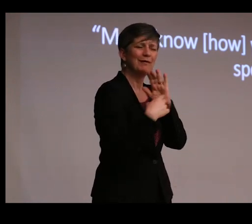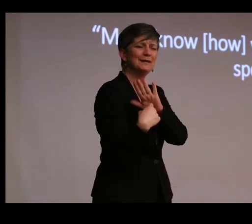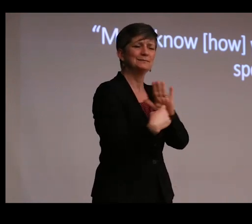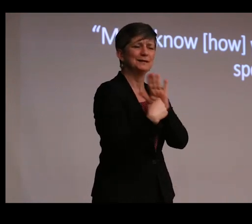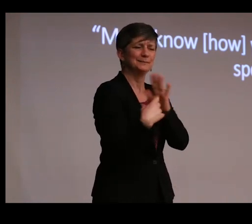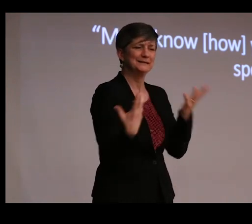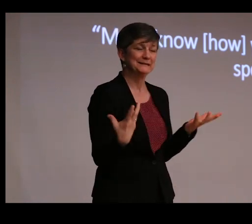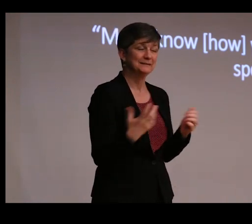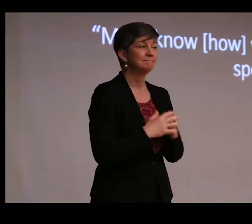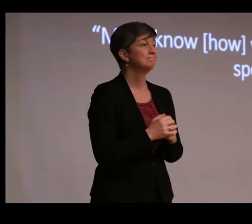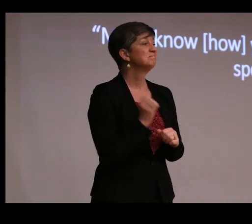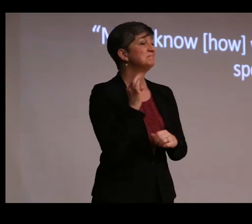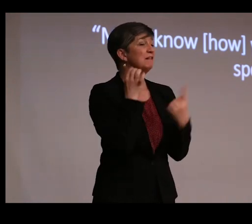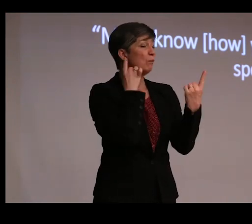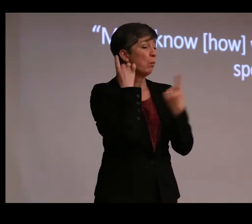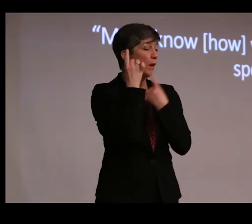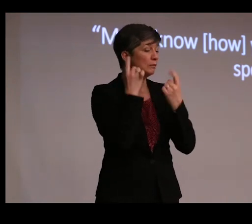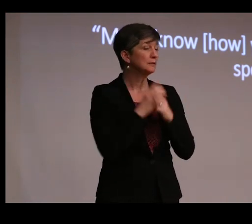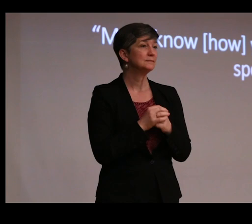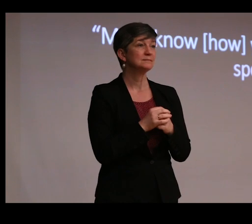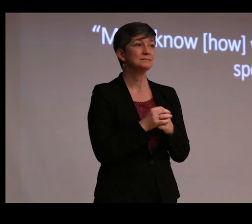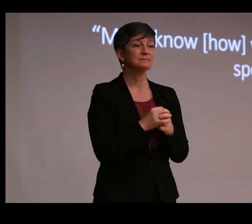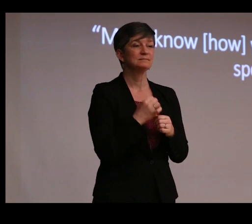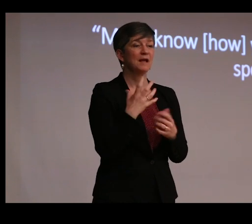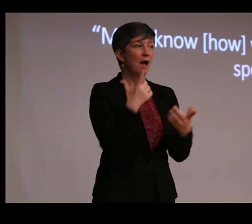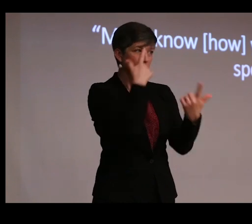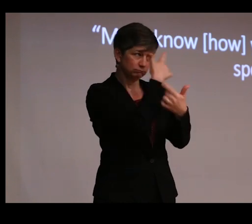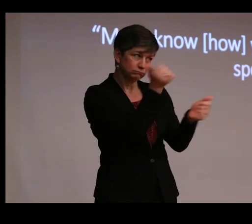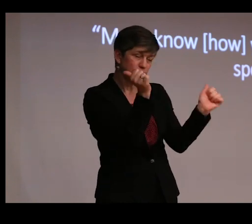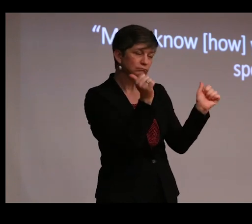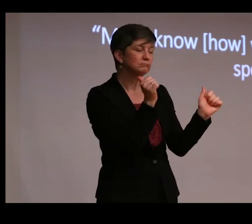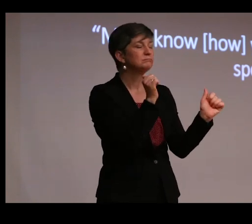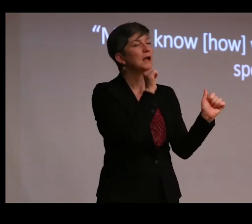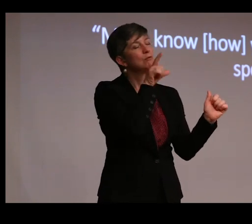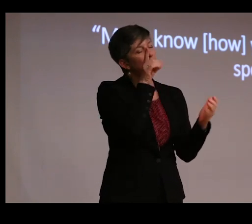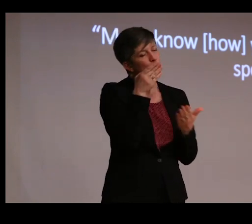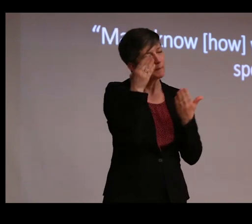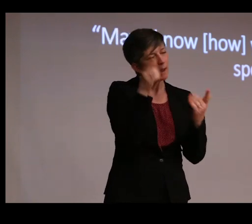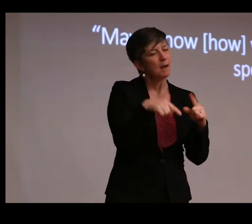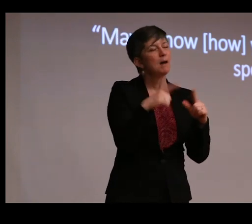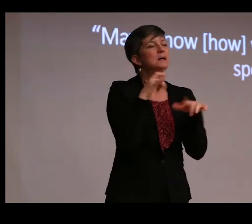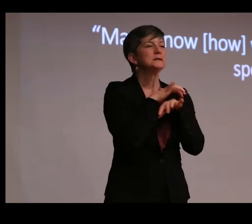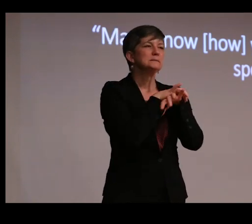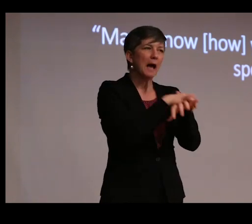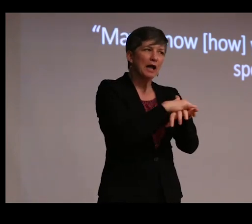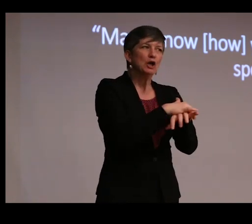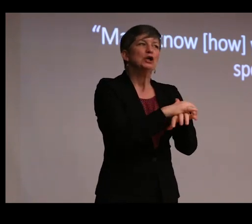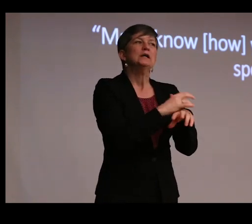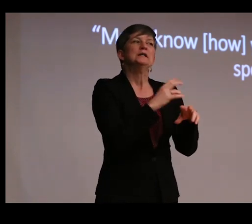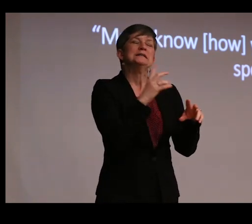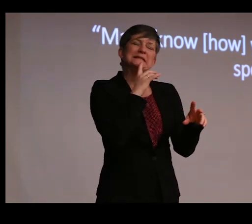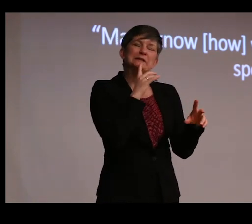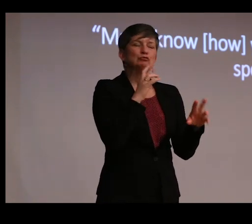Now, in case you're wondering and you want to do this on your own-- not recommended, this spider's highly endangered--